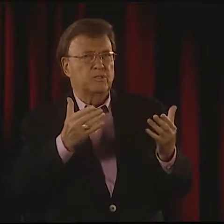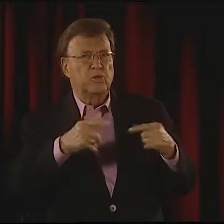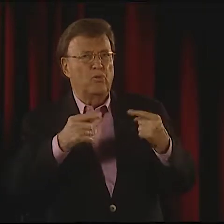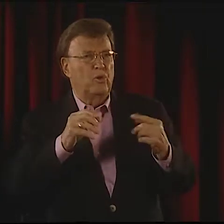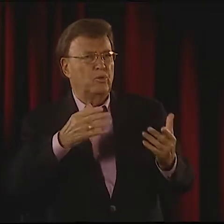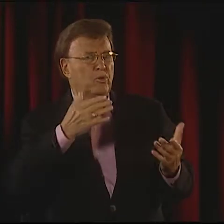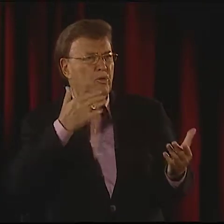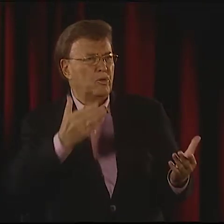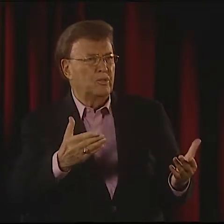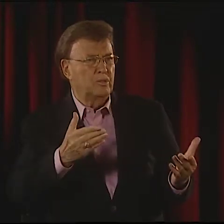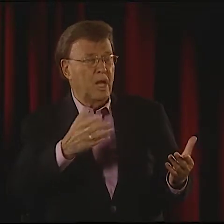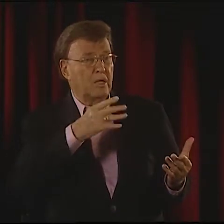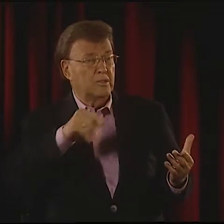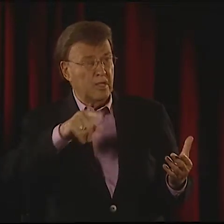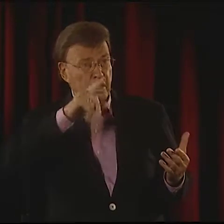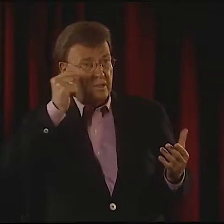AND SHE WAS VERY EXCITED ABOUT HER LIFE.